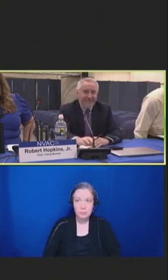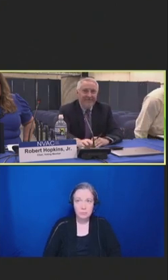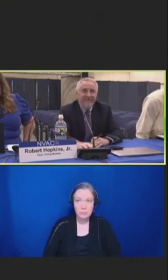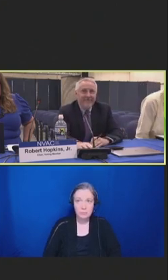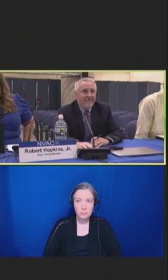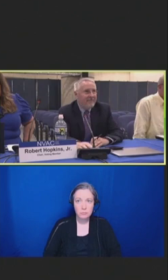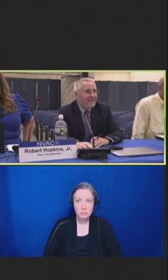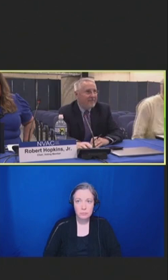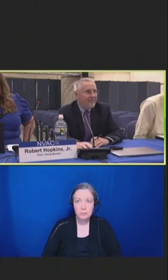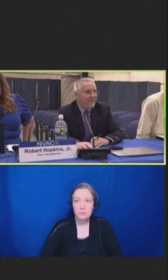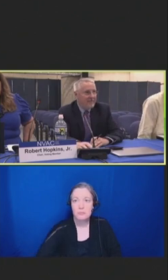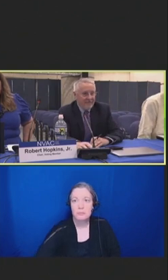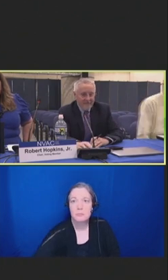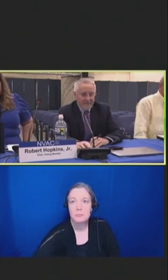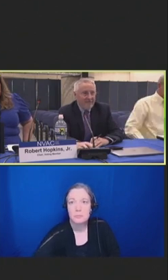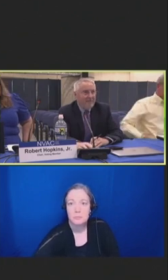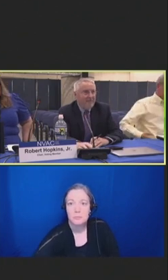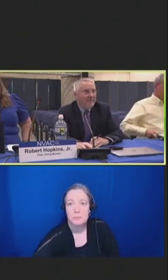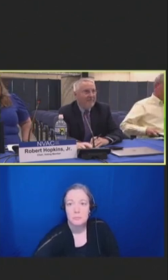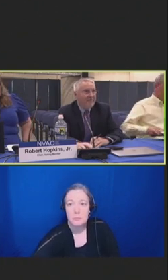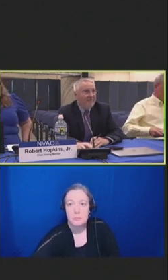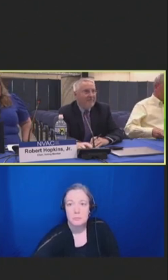Good afternoon.